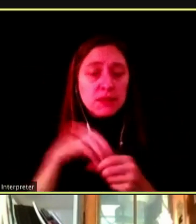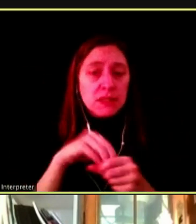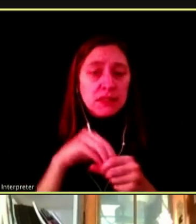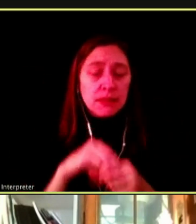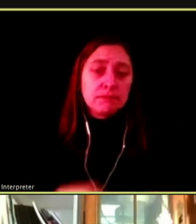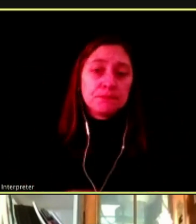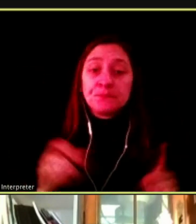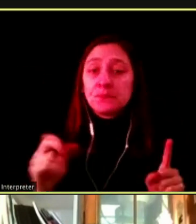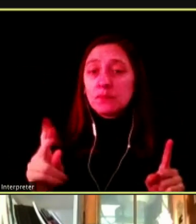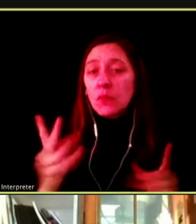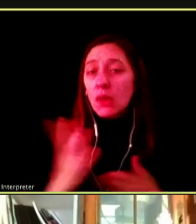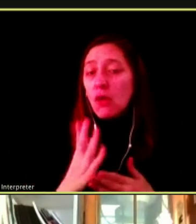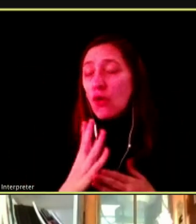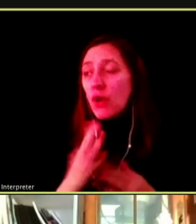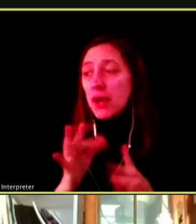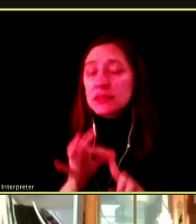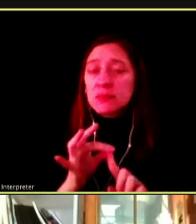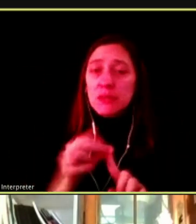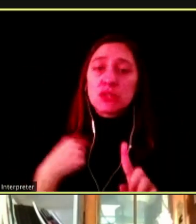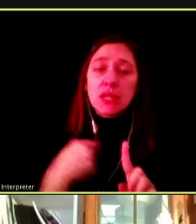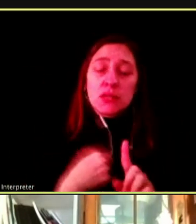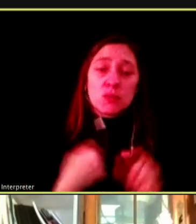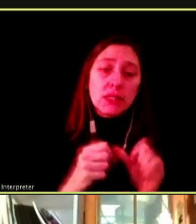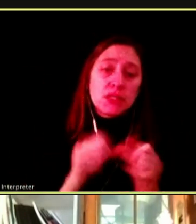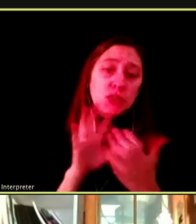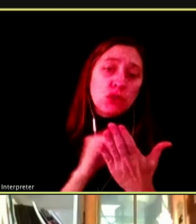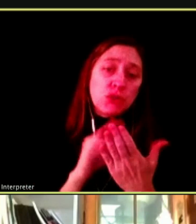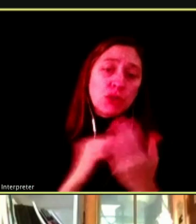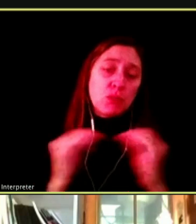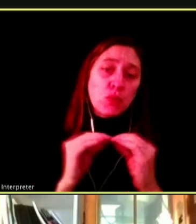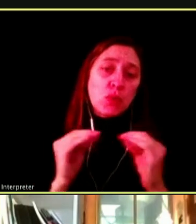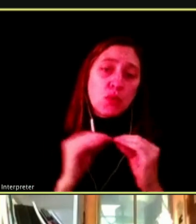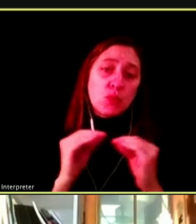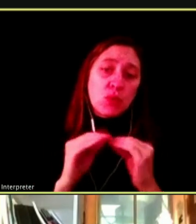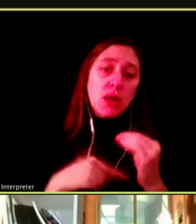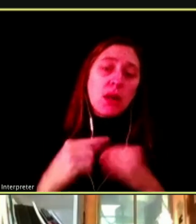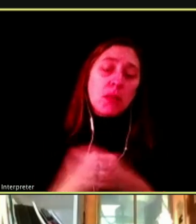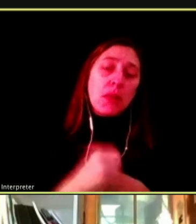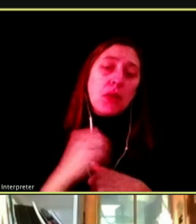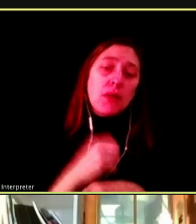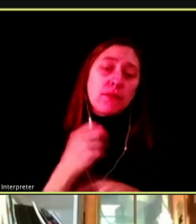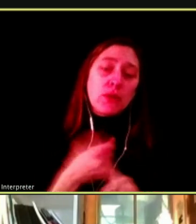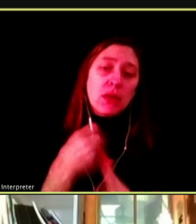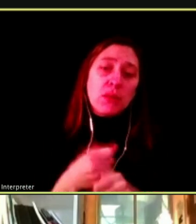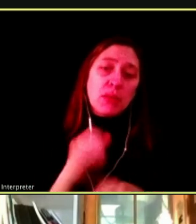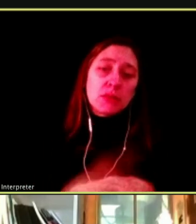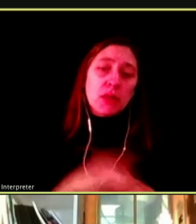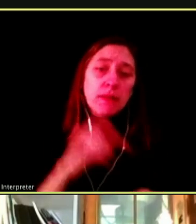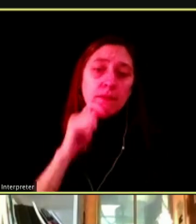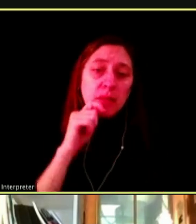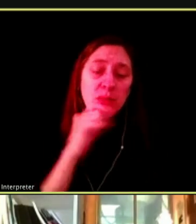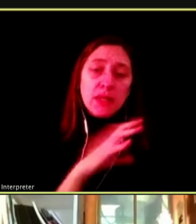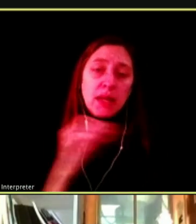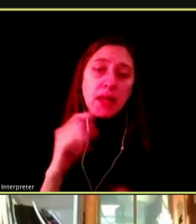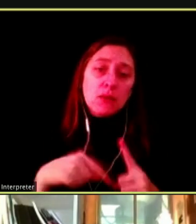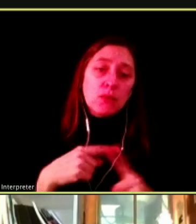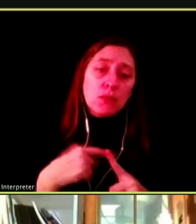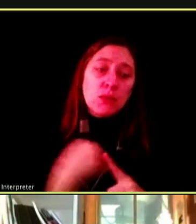AND ESPECIALLY AS WE KEEP LEARNING MORE AND MORE ABOUT THE HARMFUL IMPACT OF VAPING.